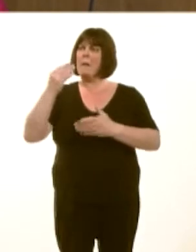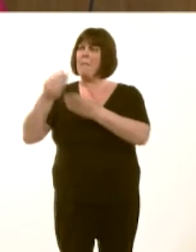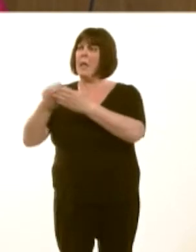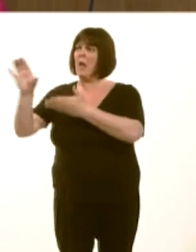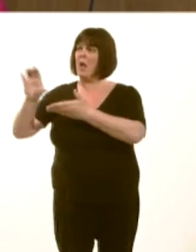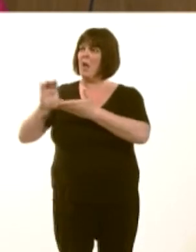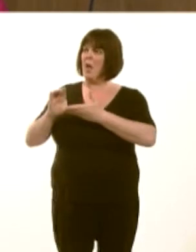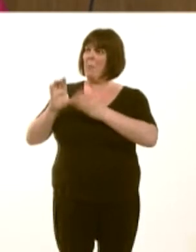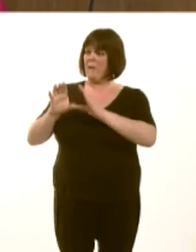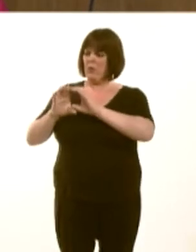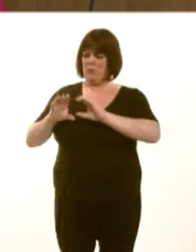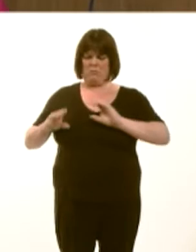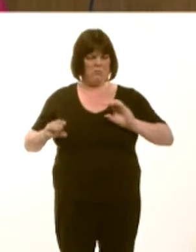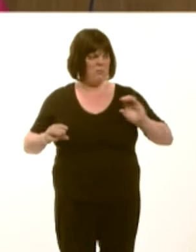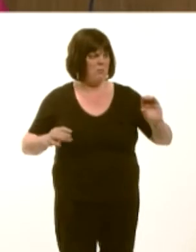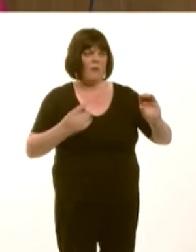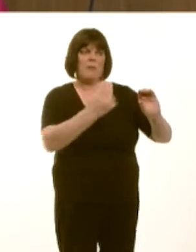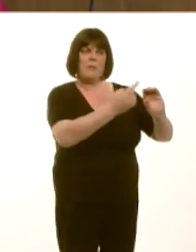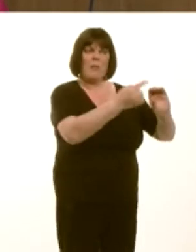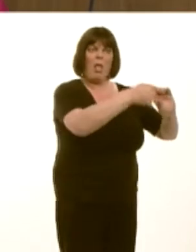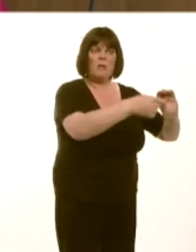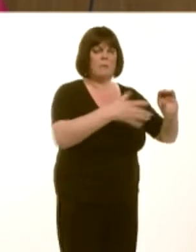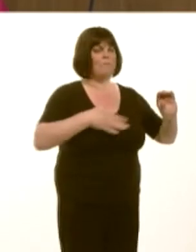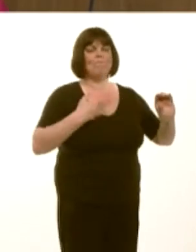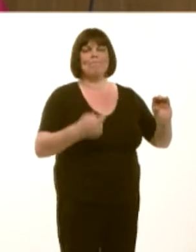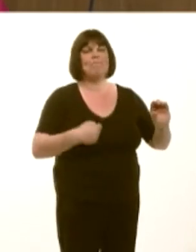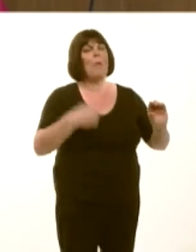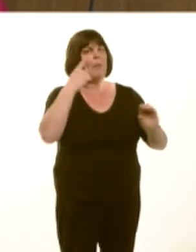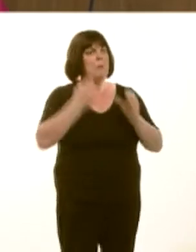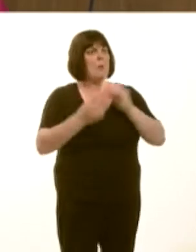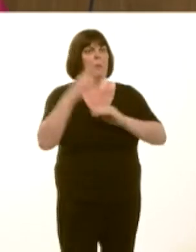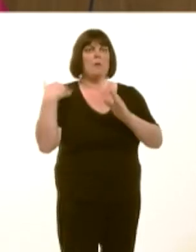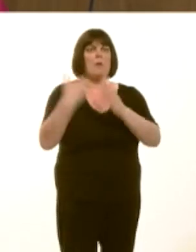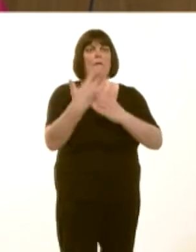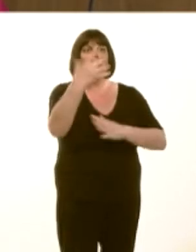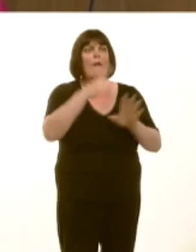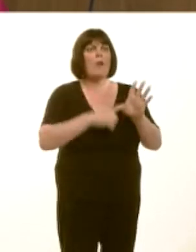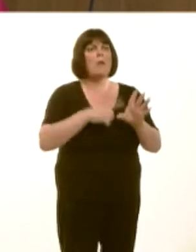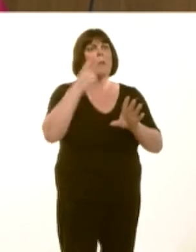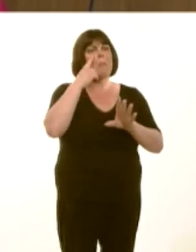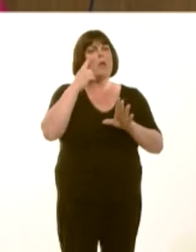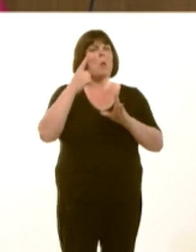Thatís what weíve seen, of course, over the last five years, but I look forward to continuing these potential coalition negotiations in another place.